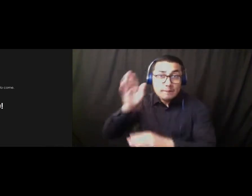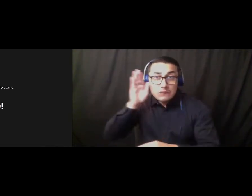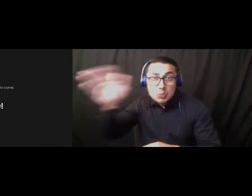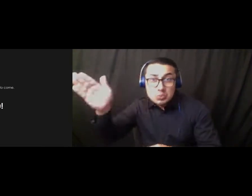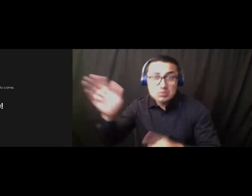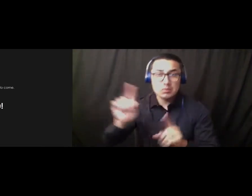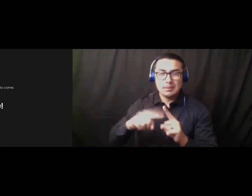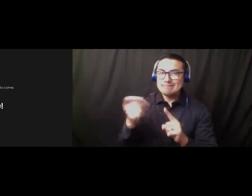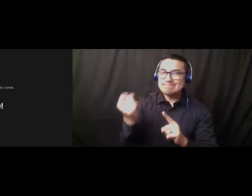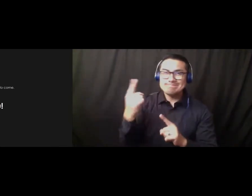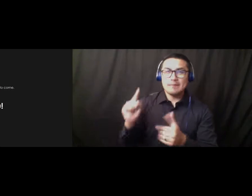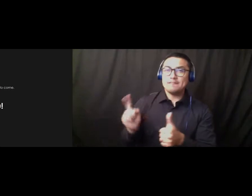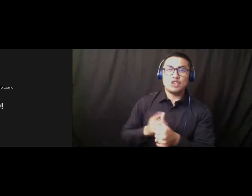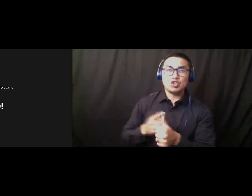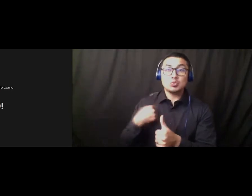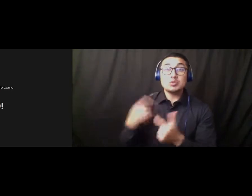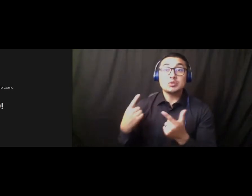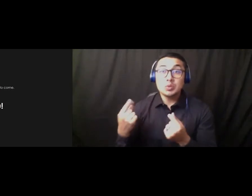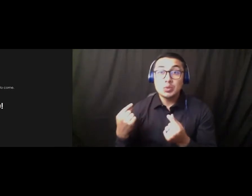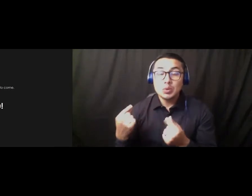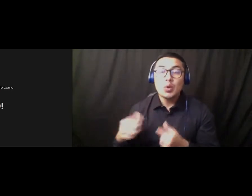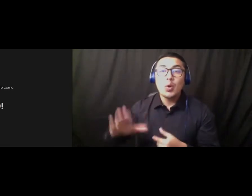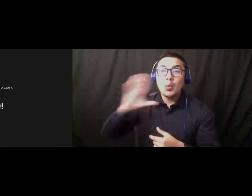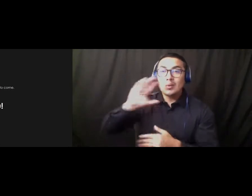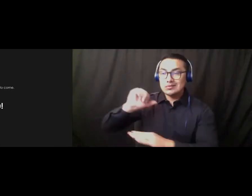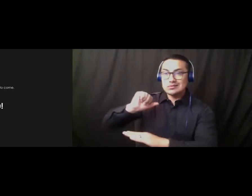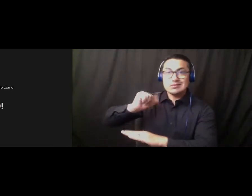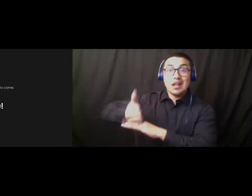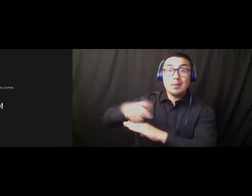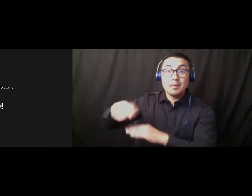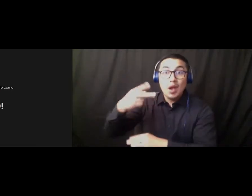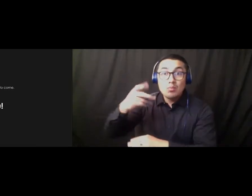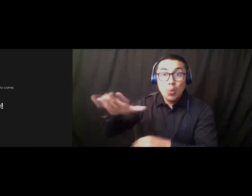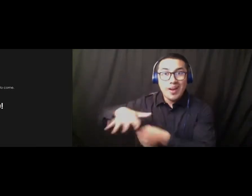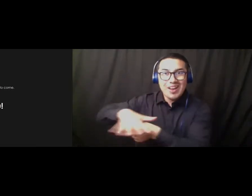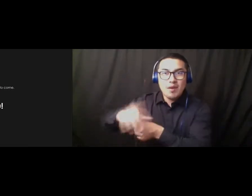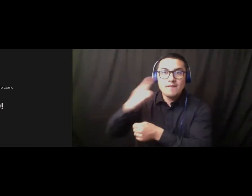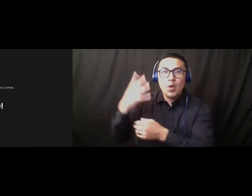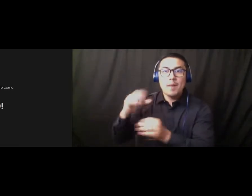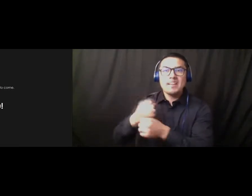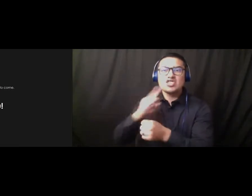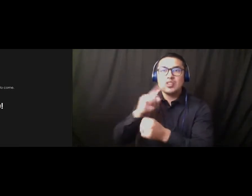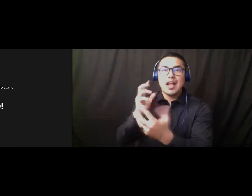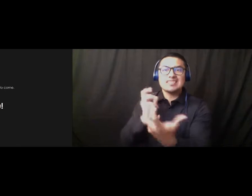using the pool over at the Y for our adaptive PE. Then we don't have any maintenance on it.